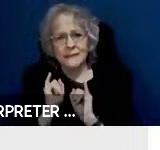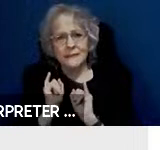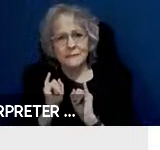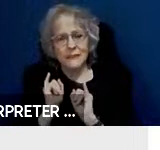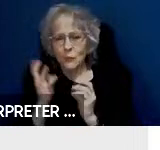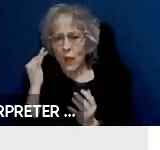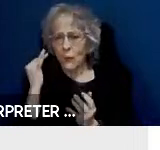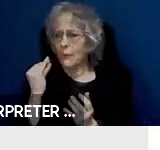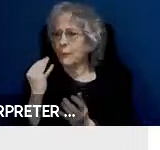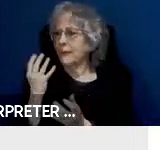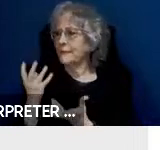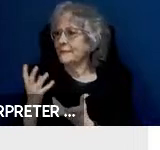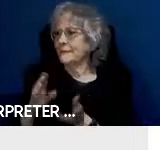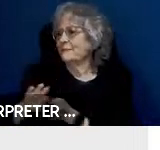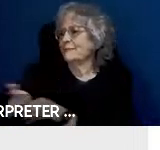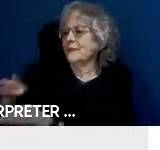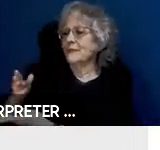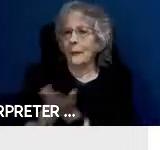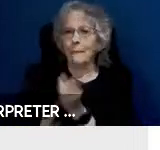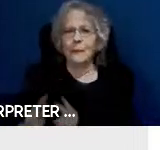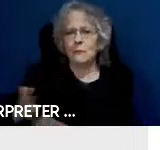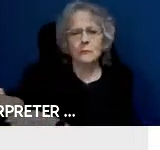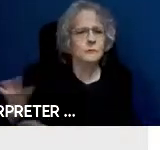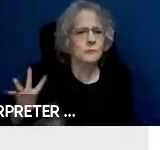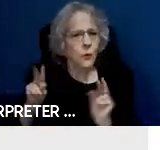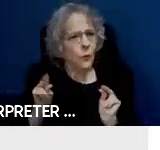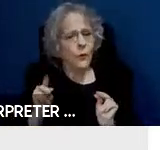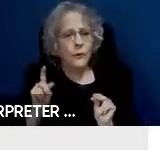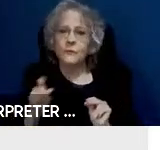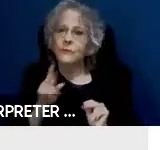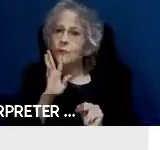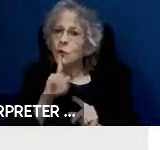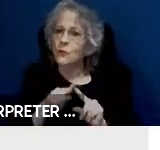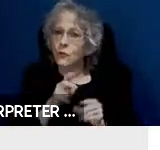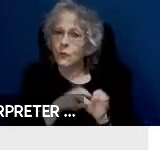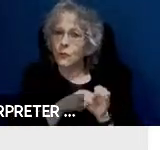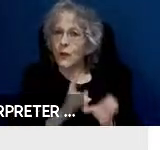You need to talk to your riders now about solutions. Our FCC experience